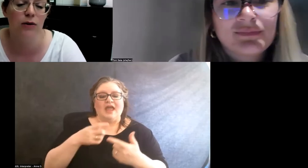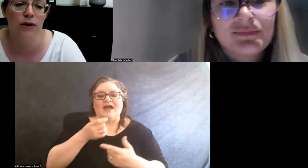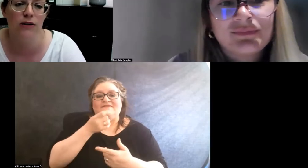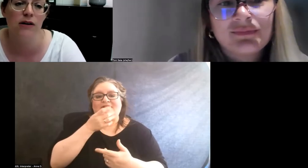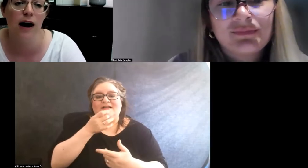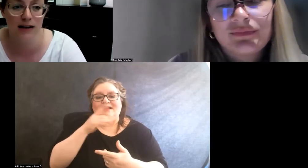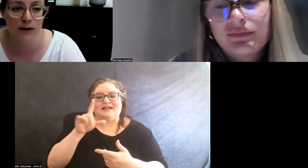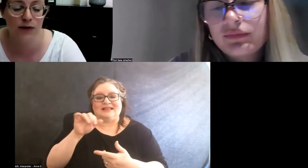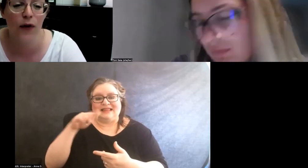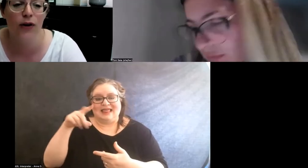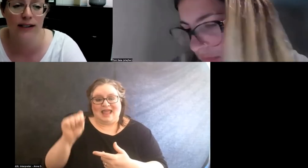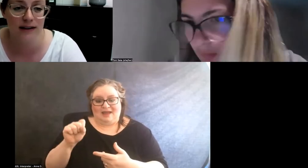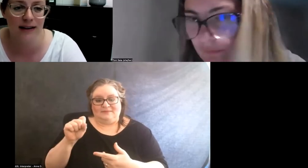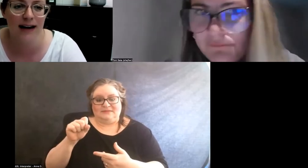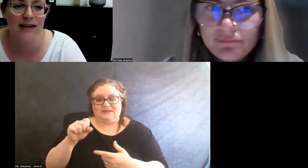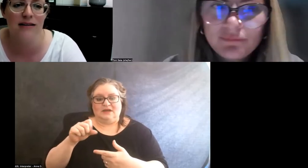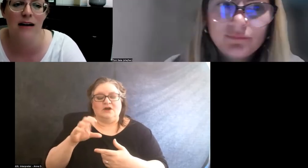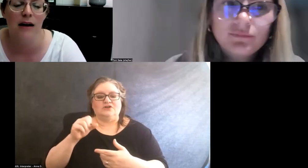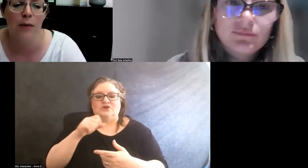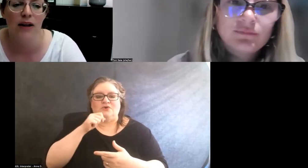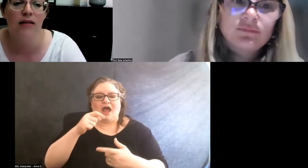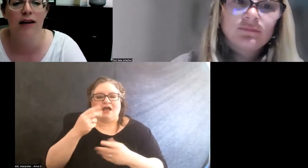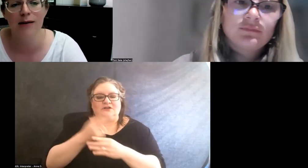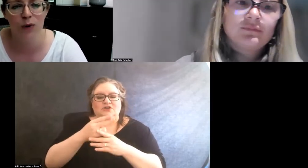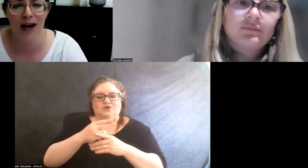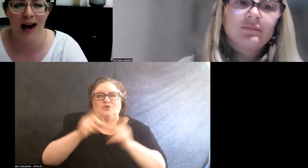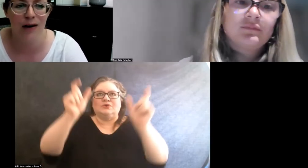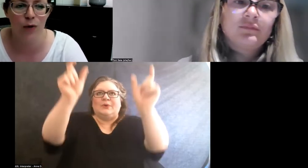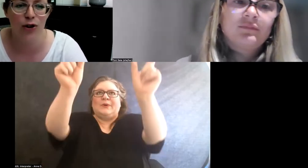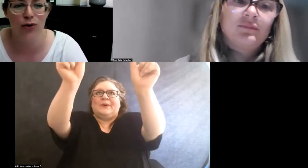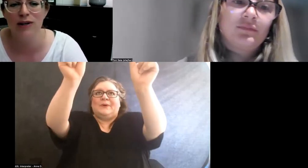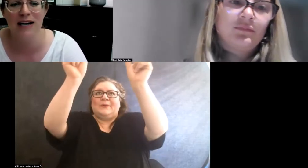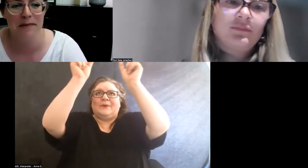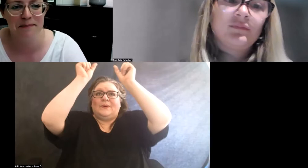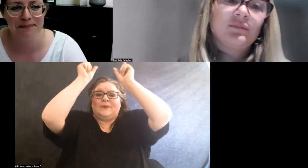in order to not use fluorescent lights, but the lamps we had were too dim.